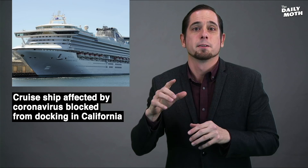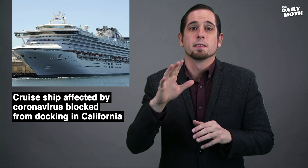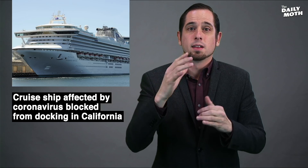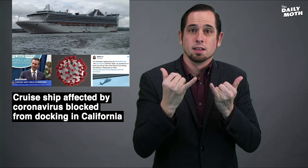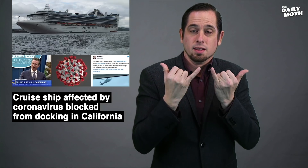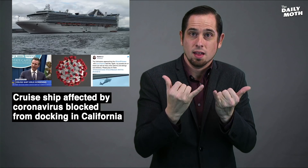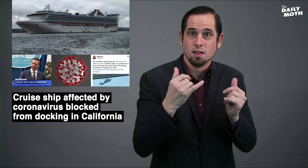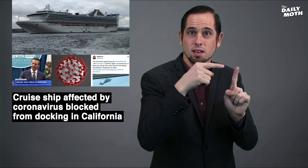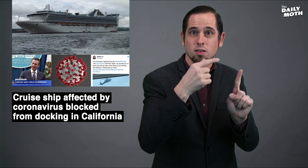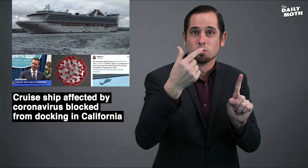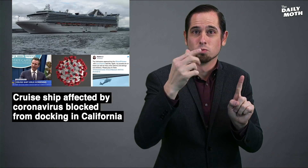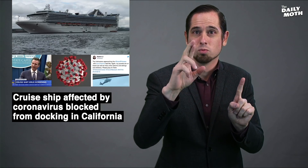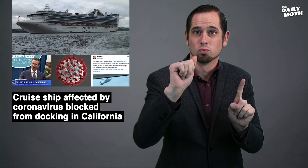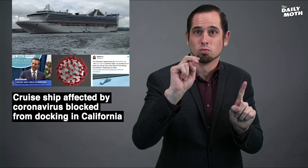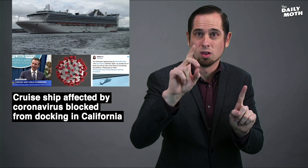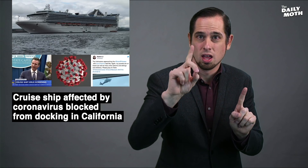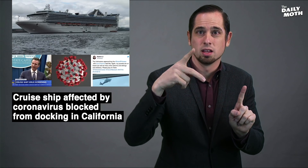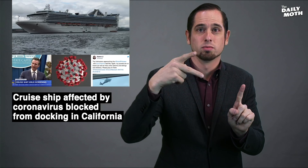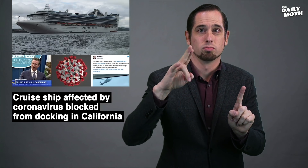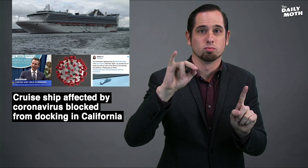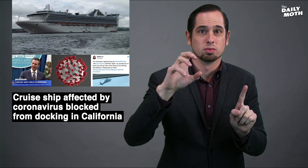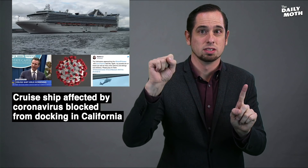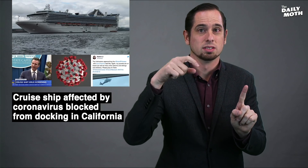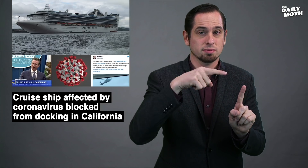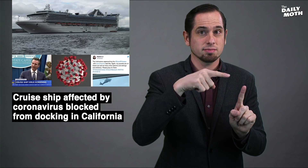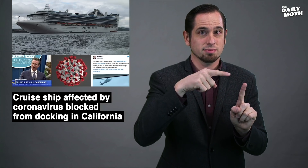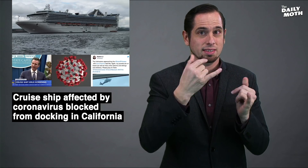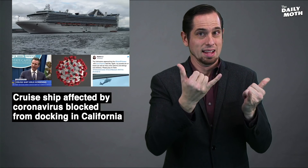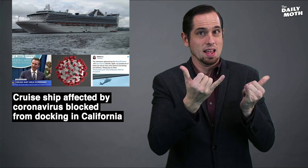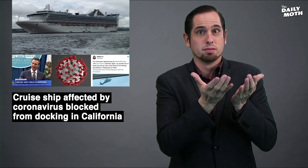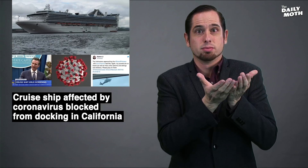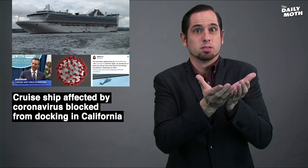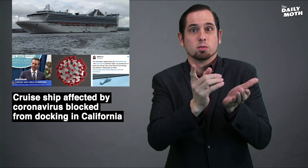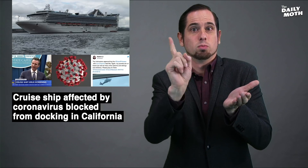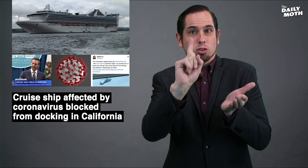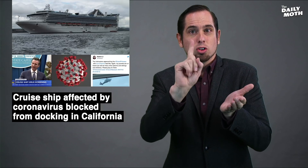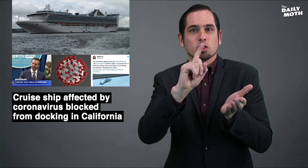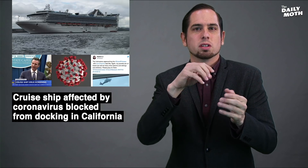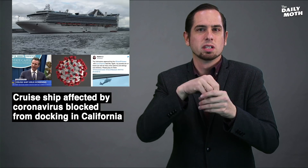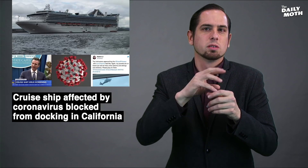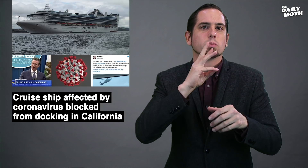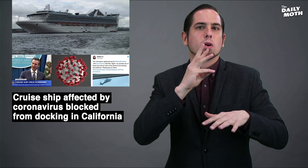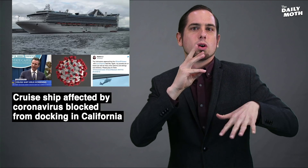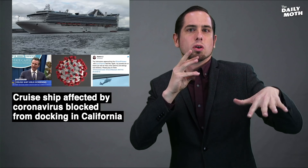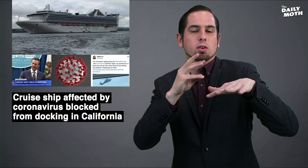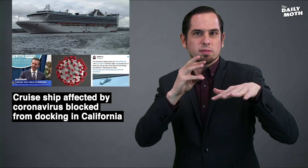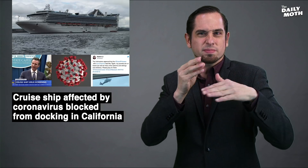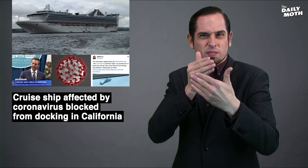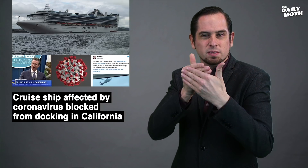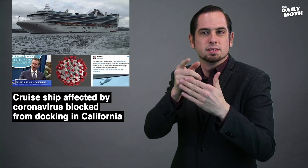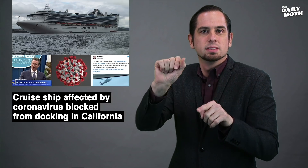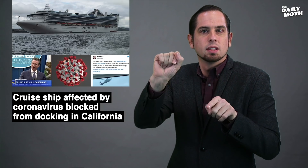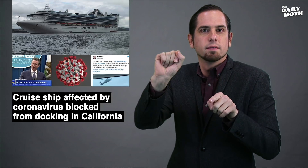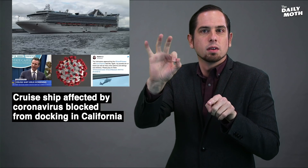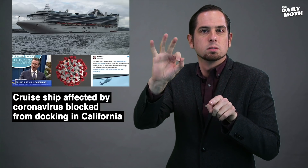Now the Grand Princess is in waters off the San Francisco